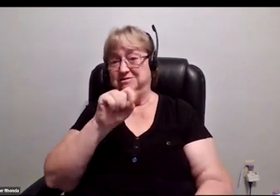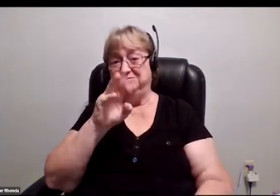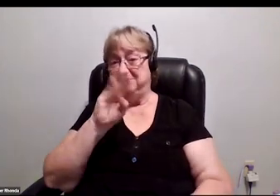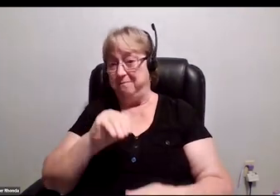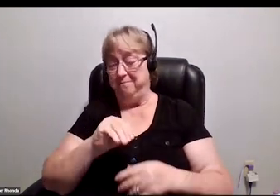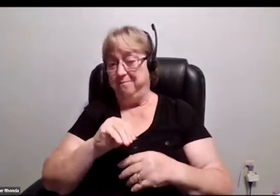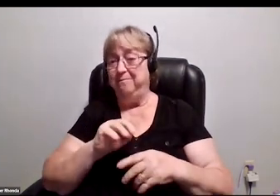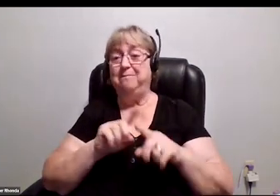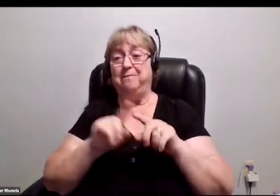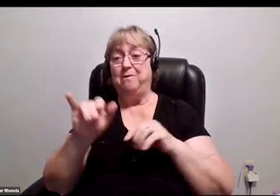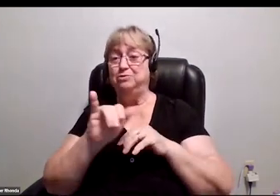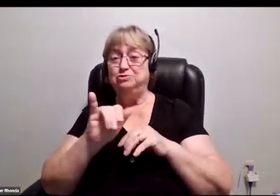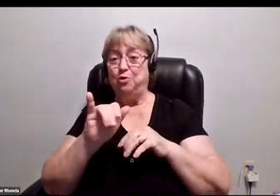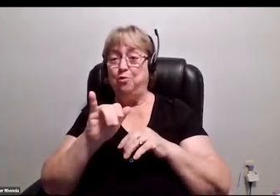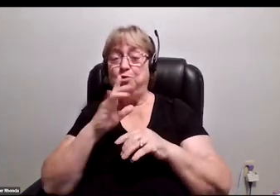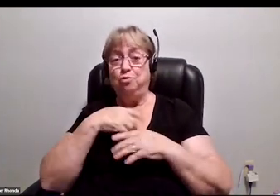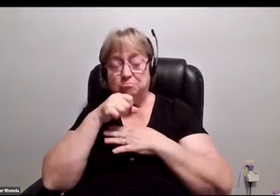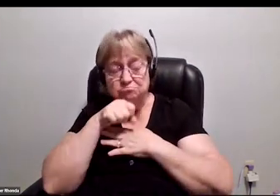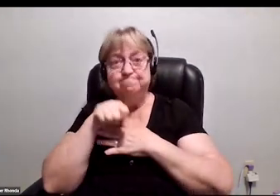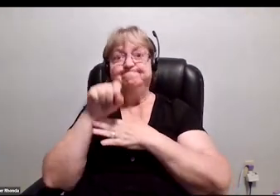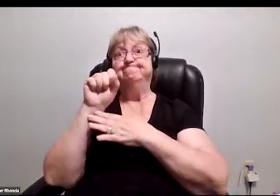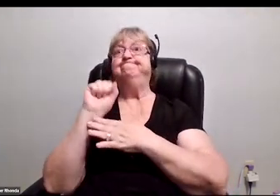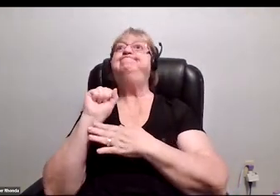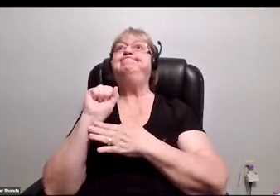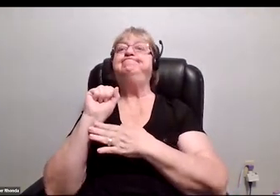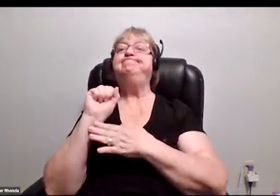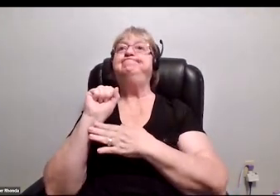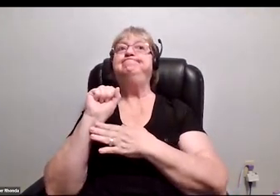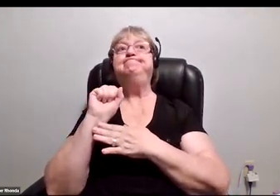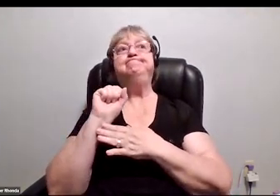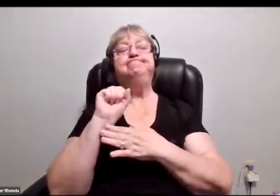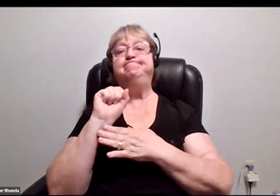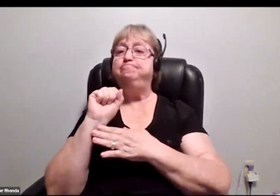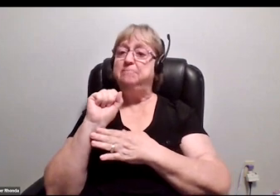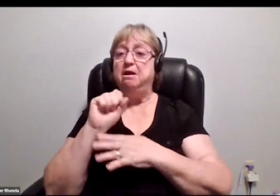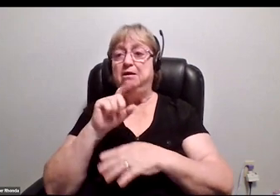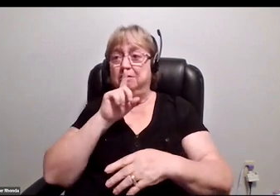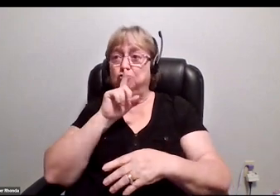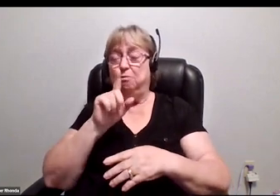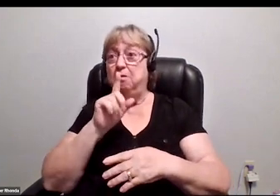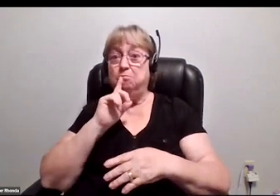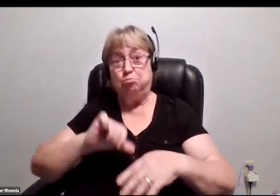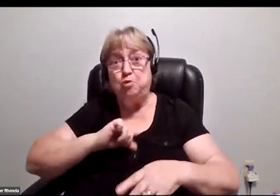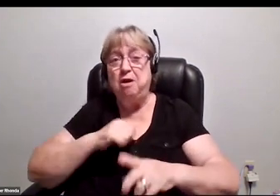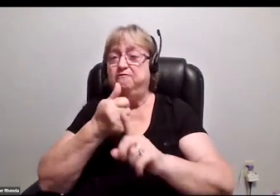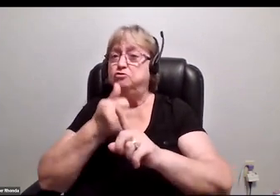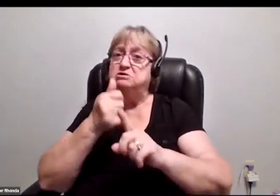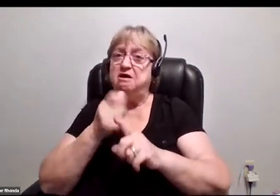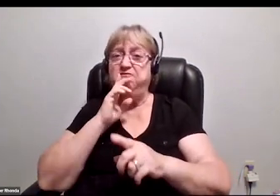but also walk with your head held high and just be authentic, true, and proud of all parts of yourself.